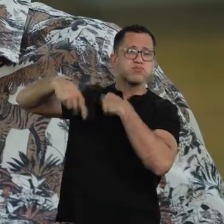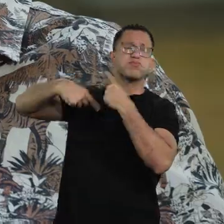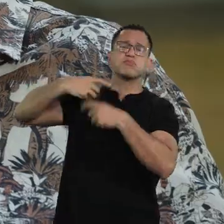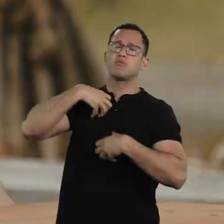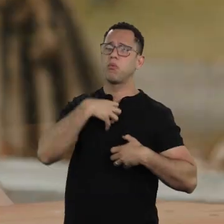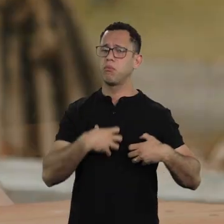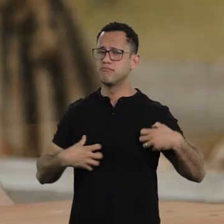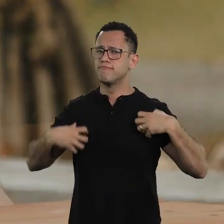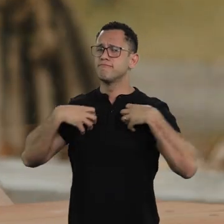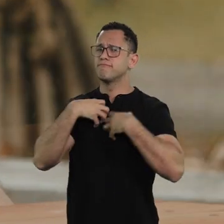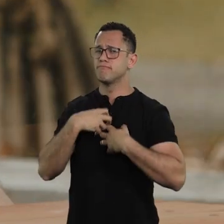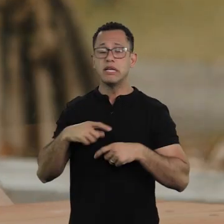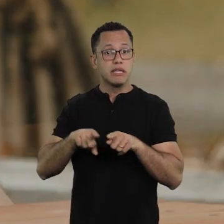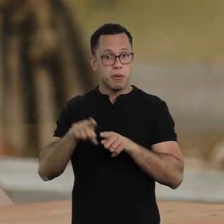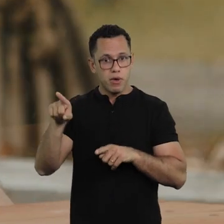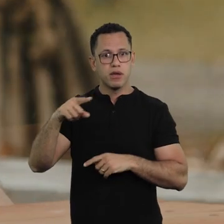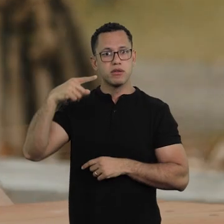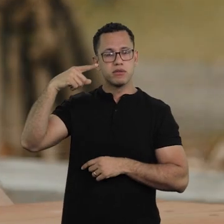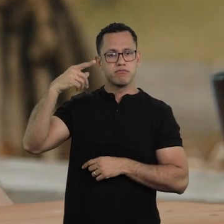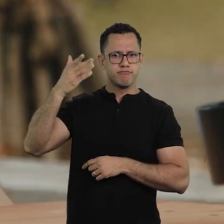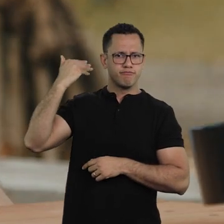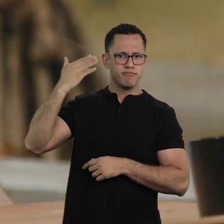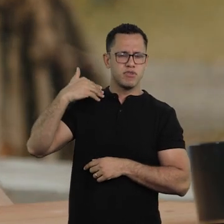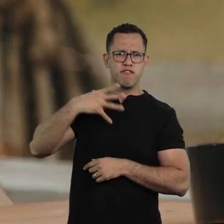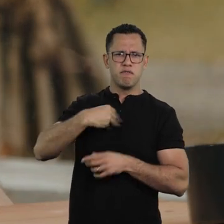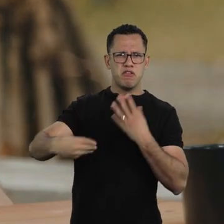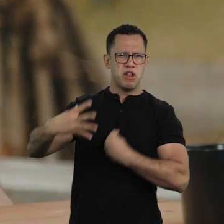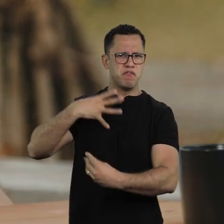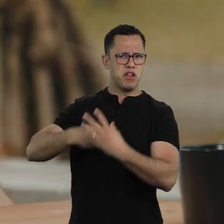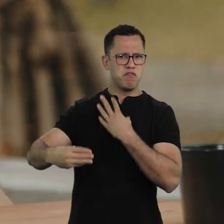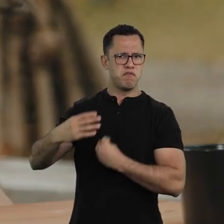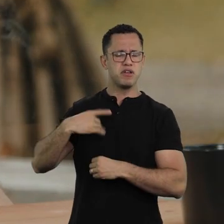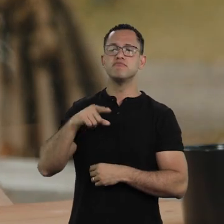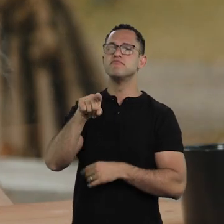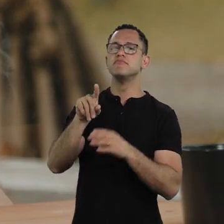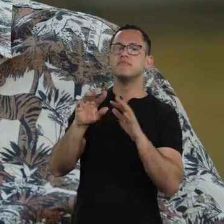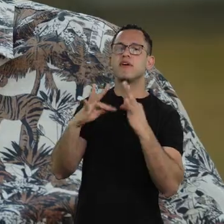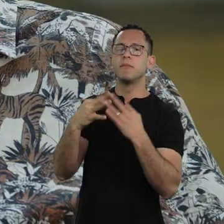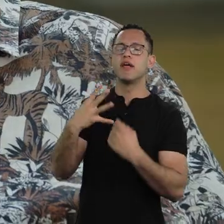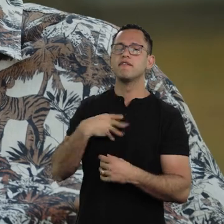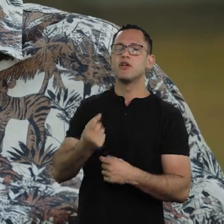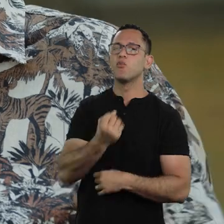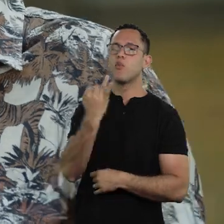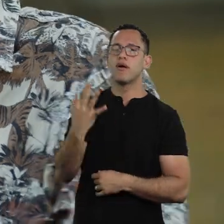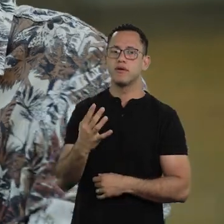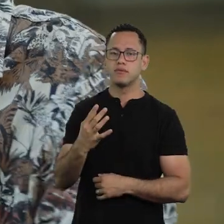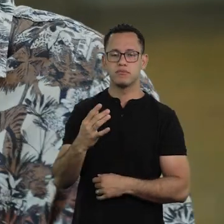These historic agonies of raising so many children How many children were in your house? Six.